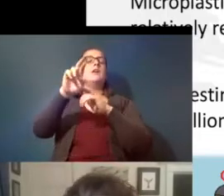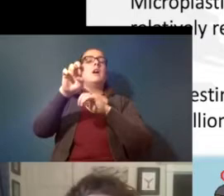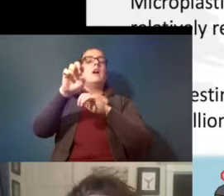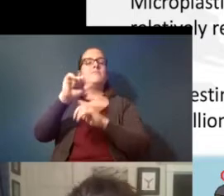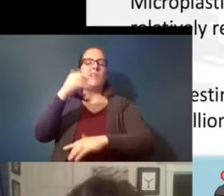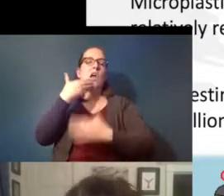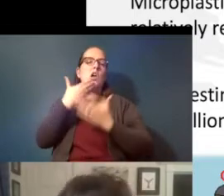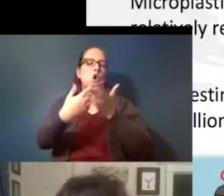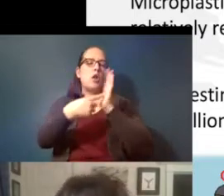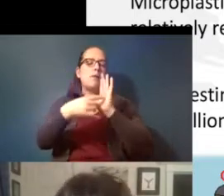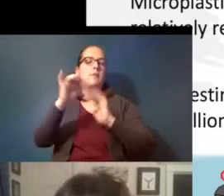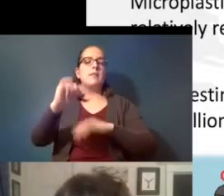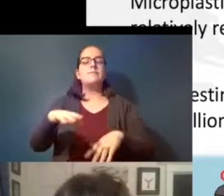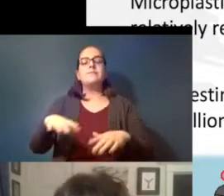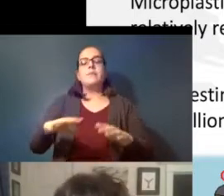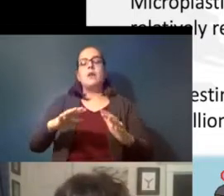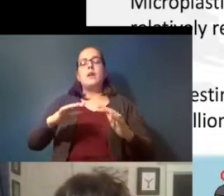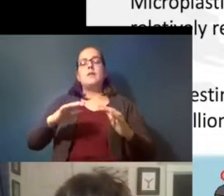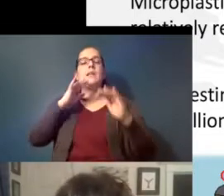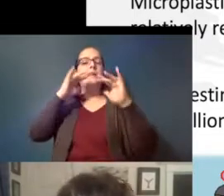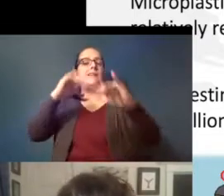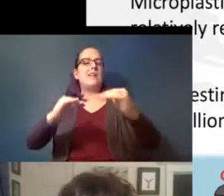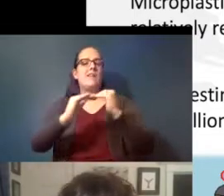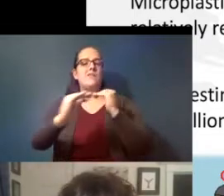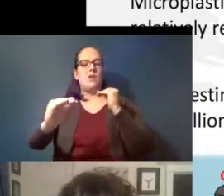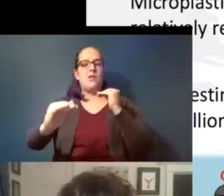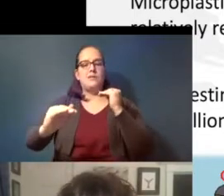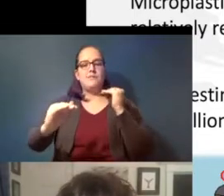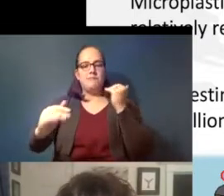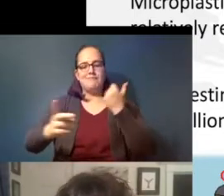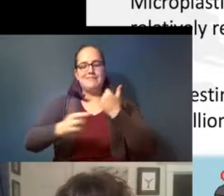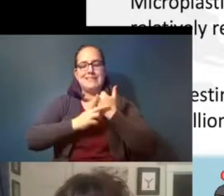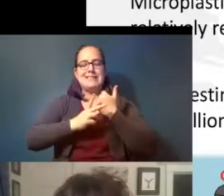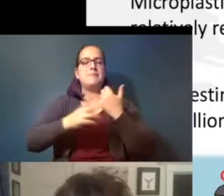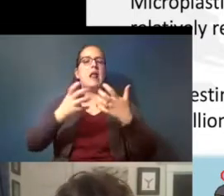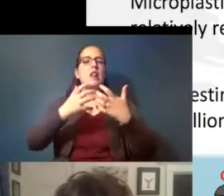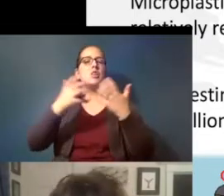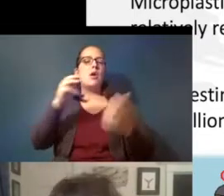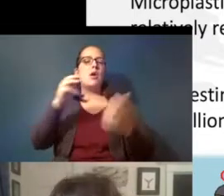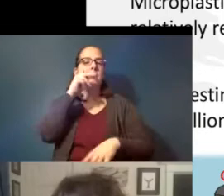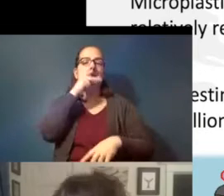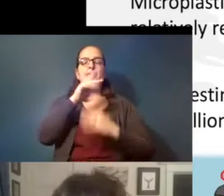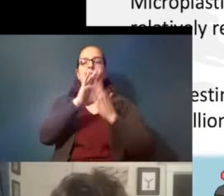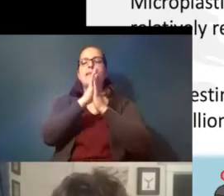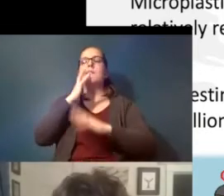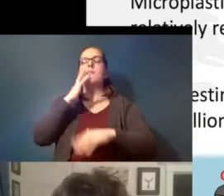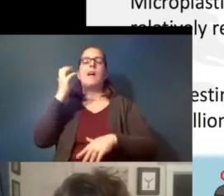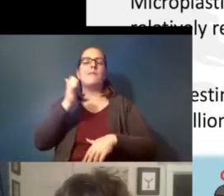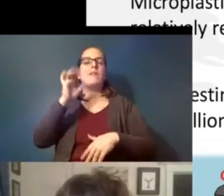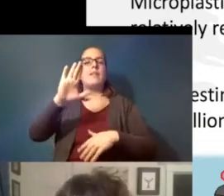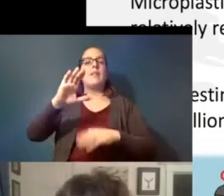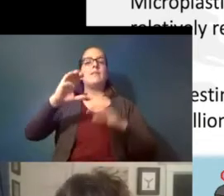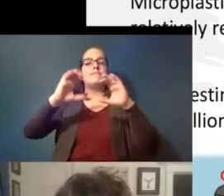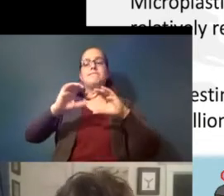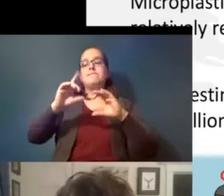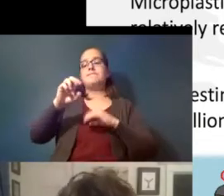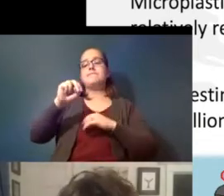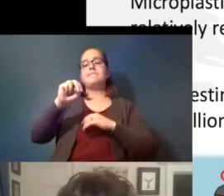the sea floor sequesters a lot of microplastics as they age their density changes and they sink